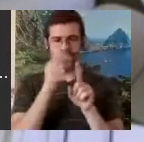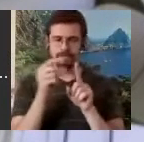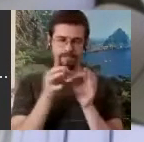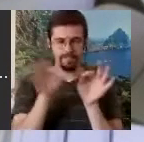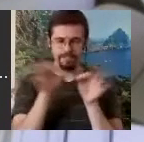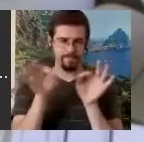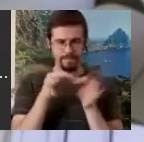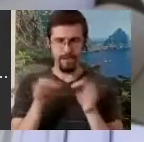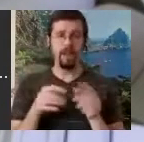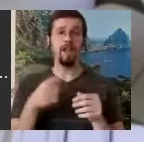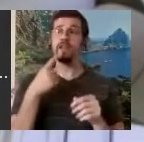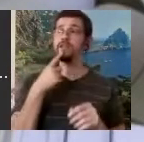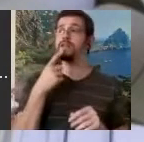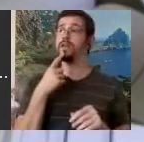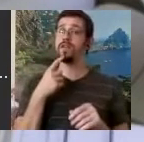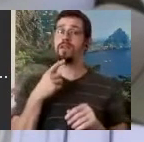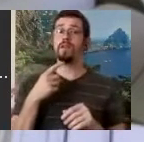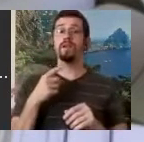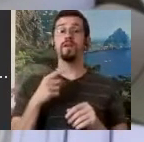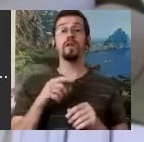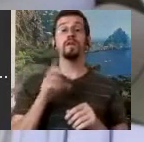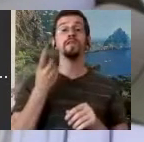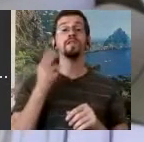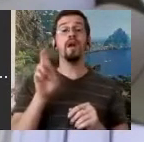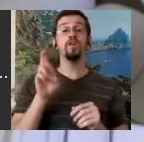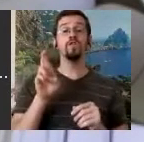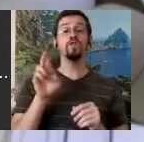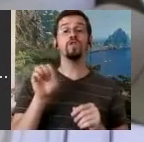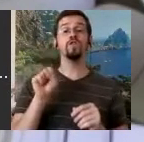that they had been influenced by Dr. Stokoe's work from the United States